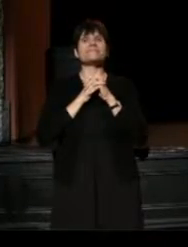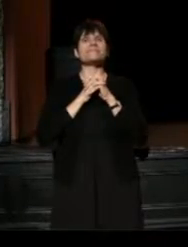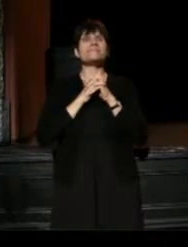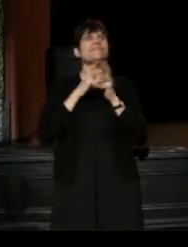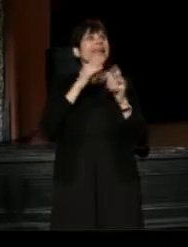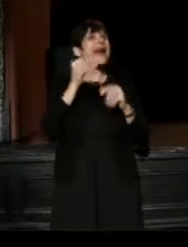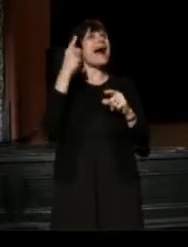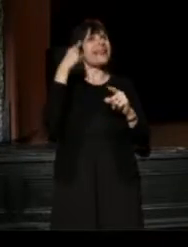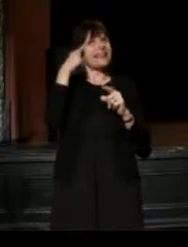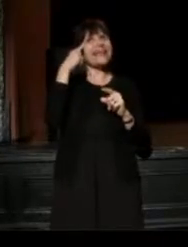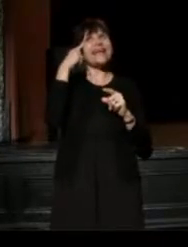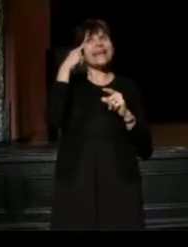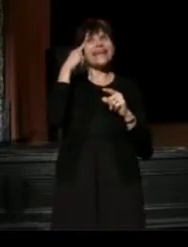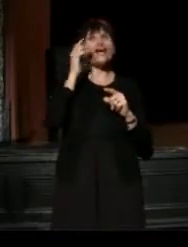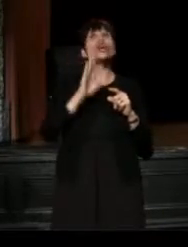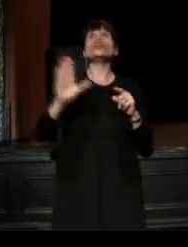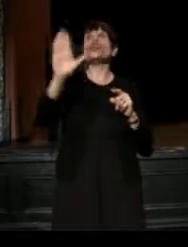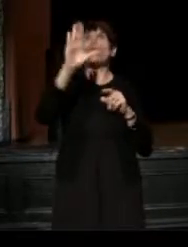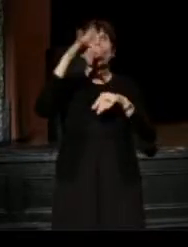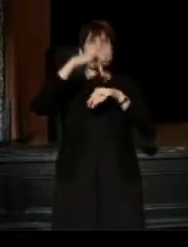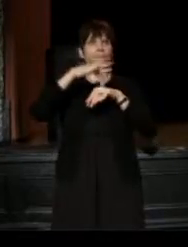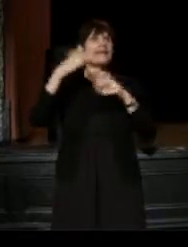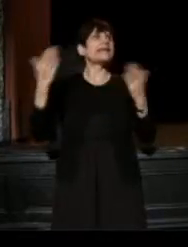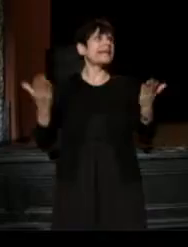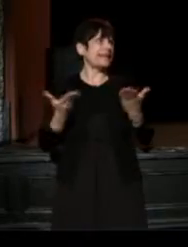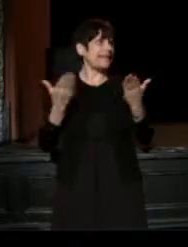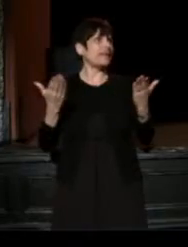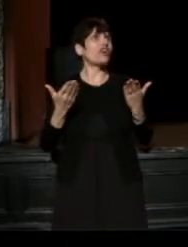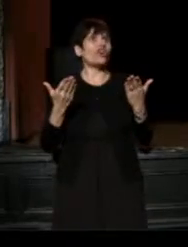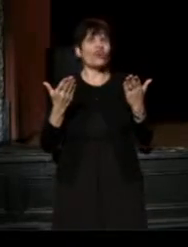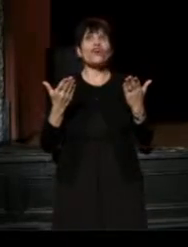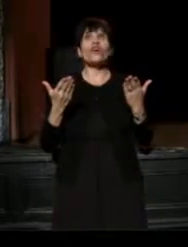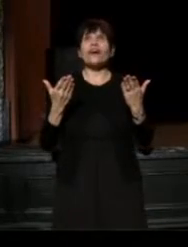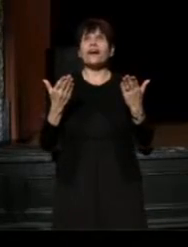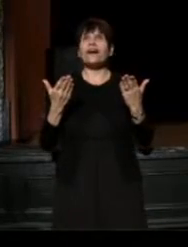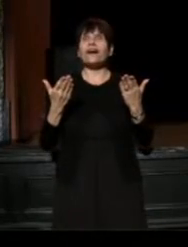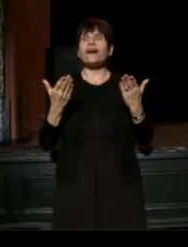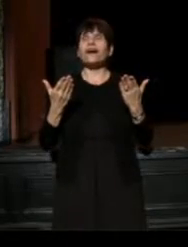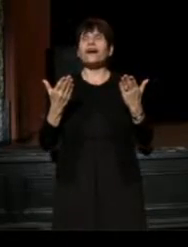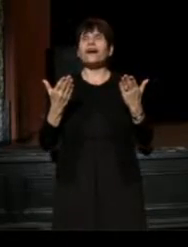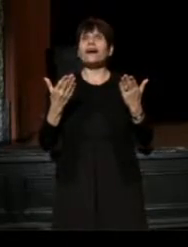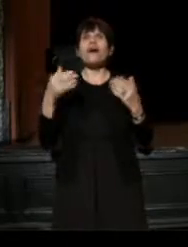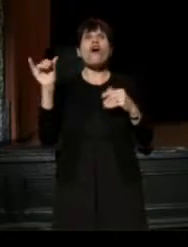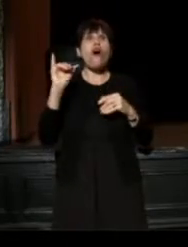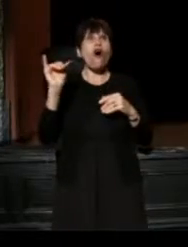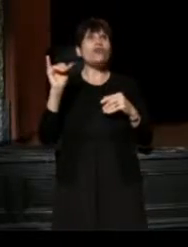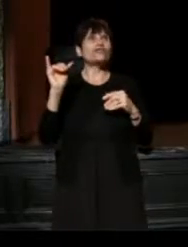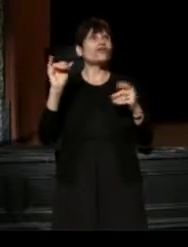and I think, your being here will also change the future